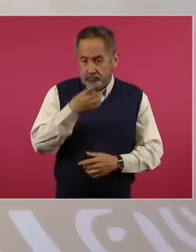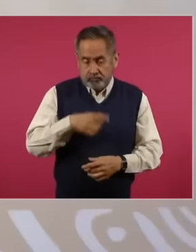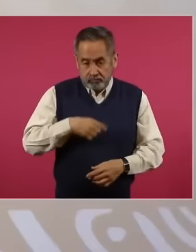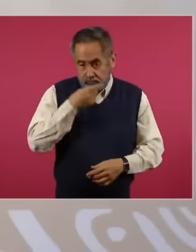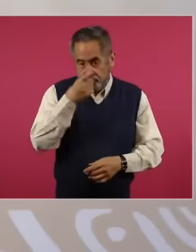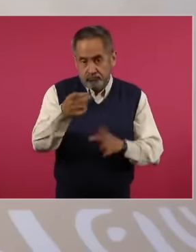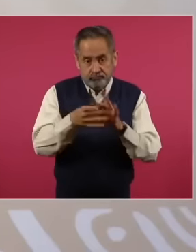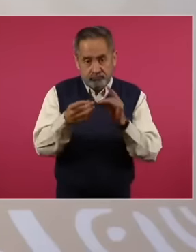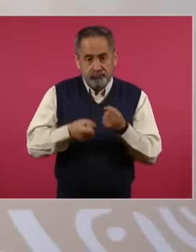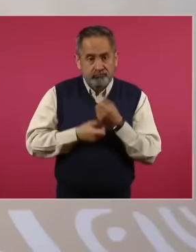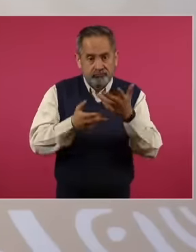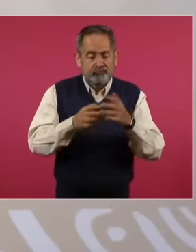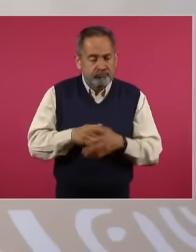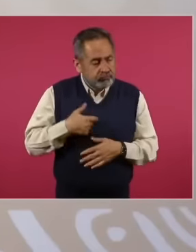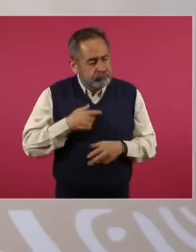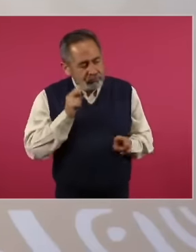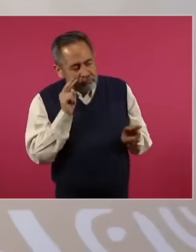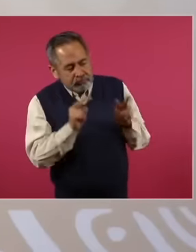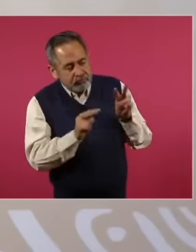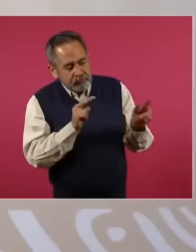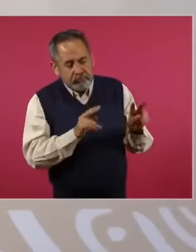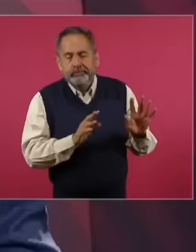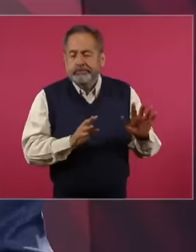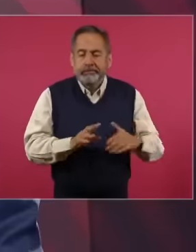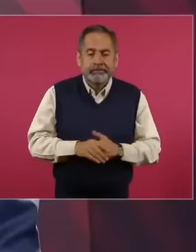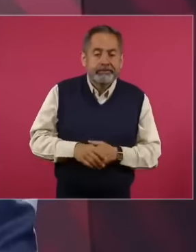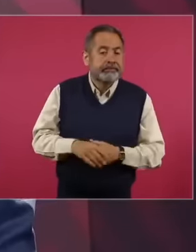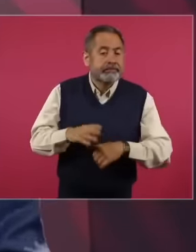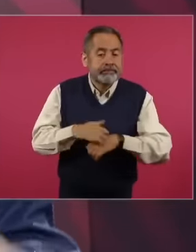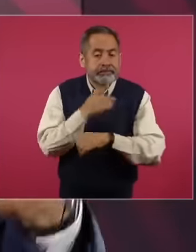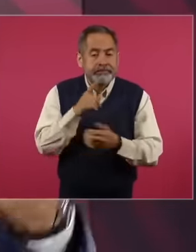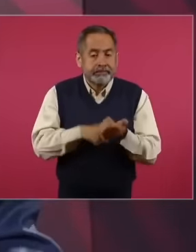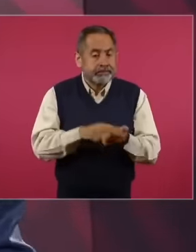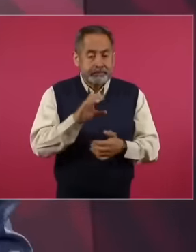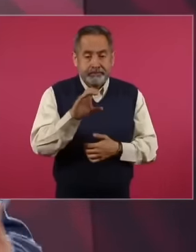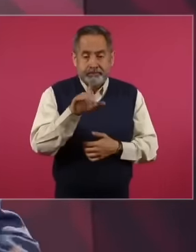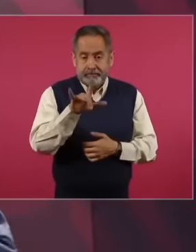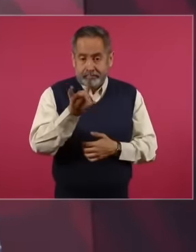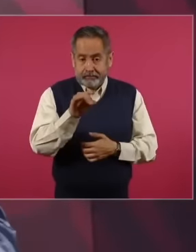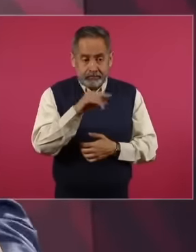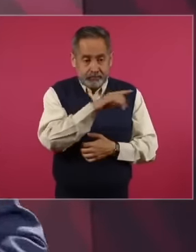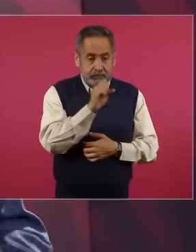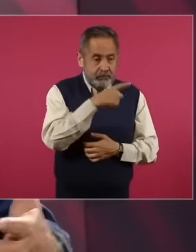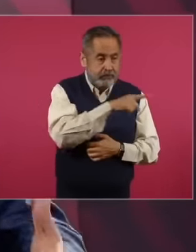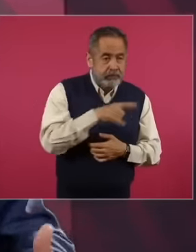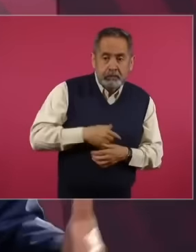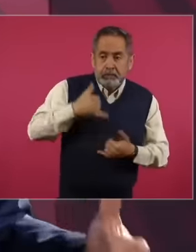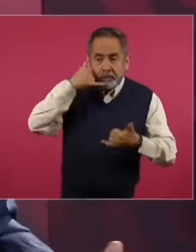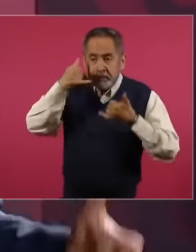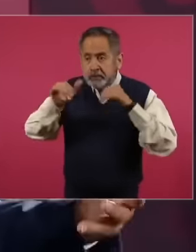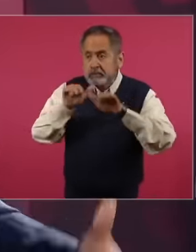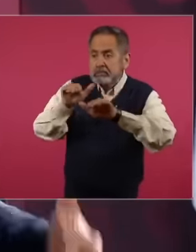because I am seeing that Claudia x González calling them to see, define